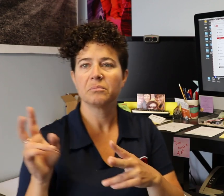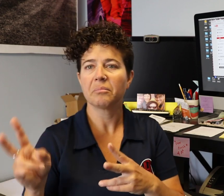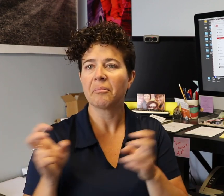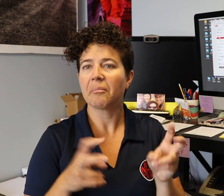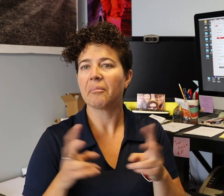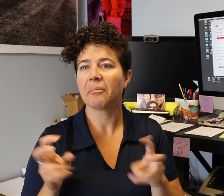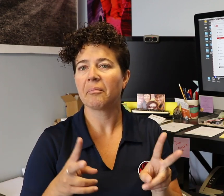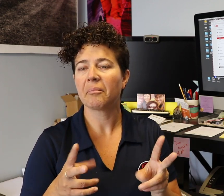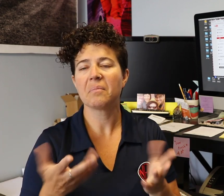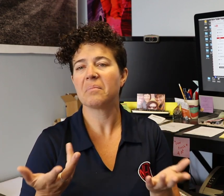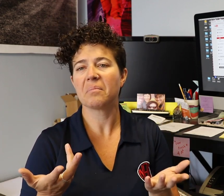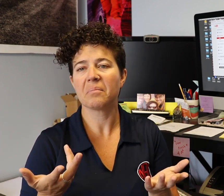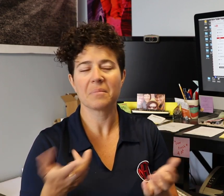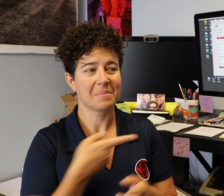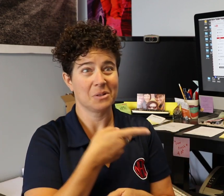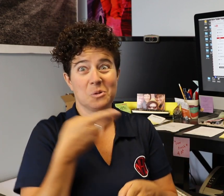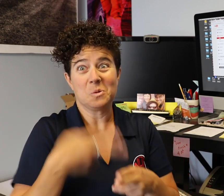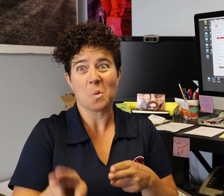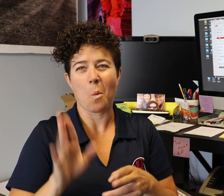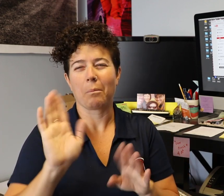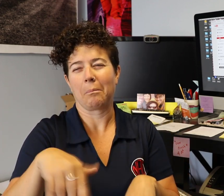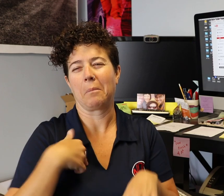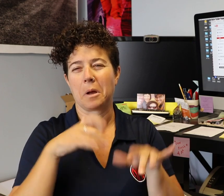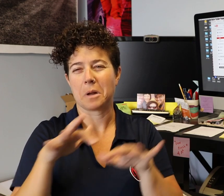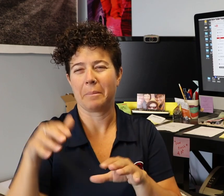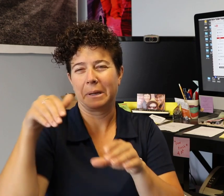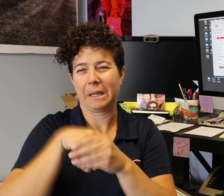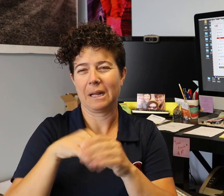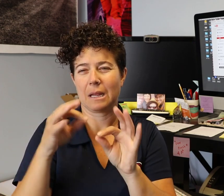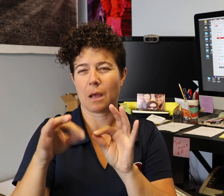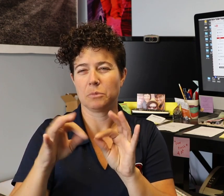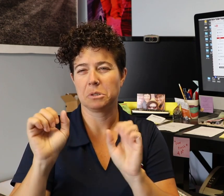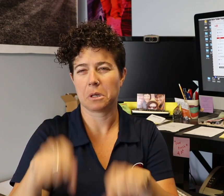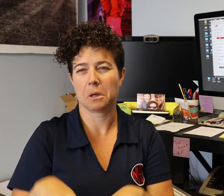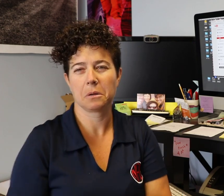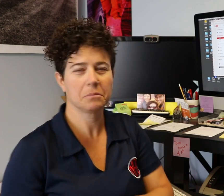Just copy/paste each line as you see fit. Since this is a short video, I just did each line as I caption it.